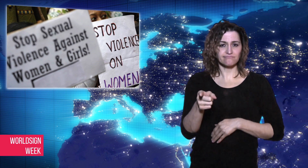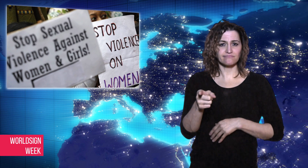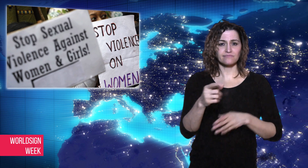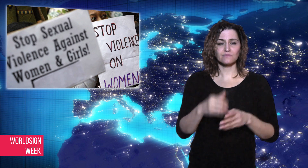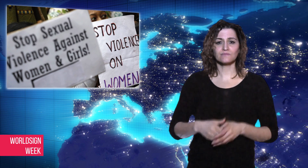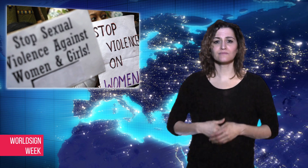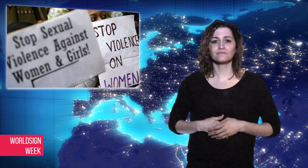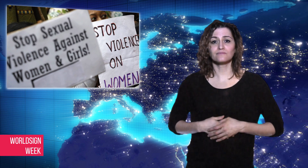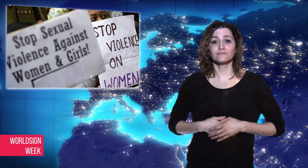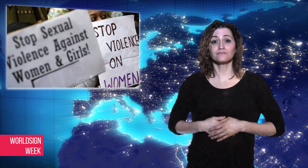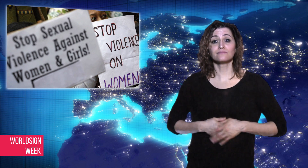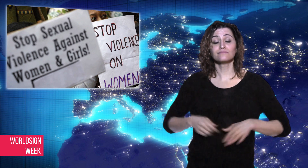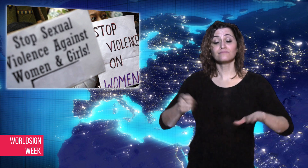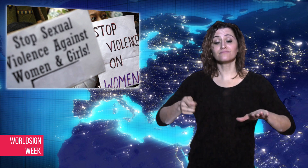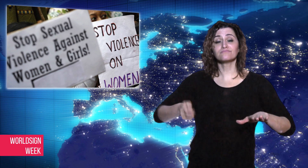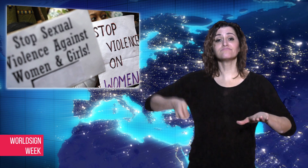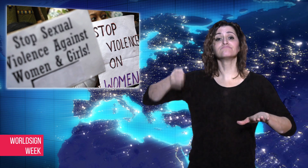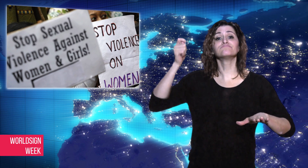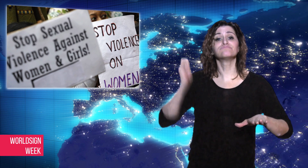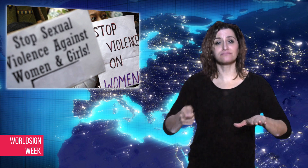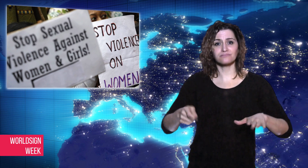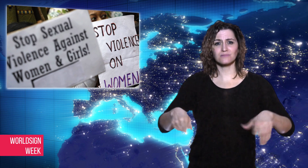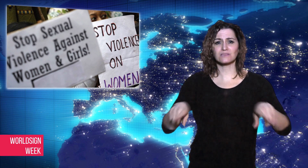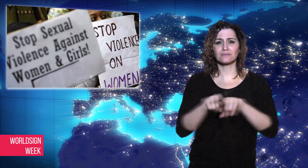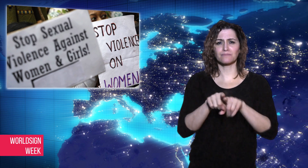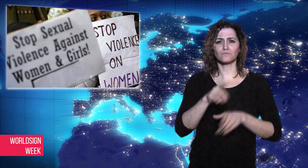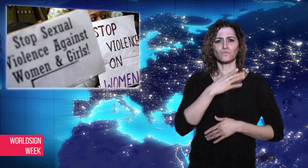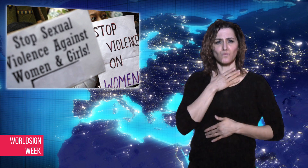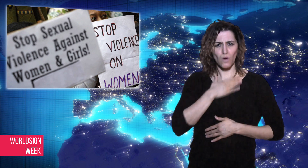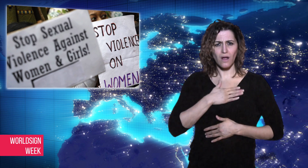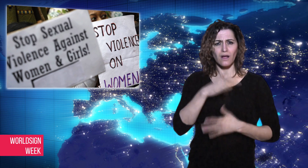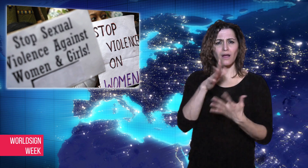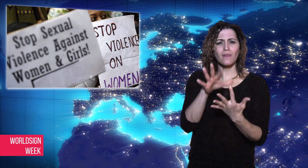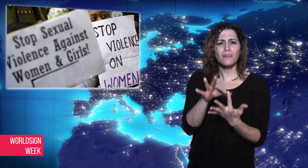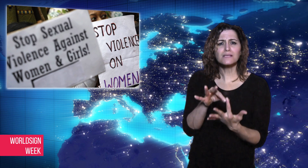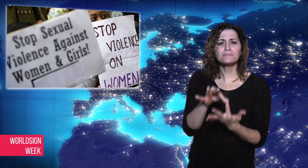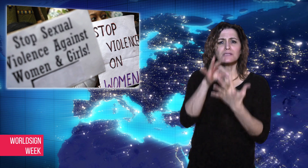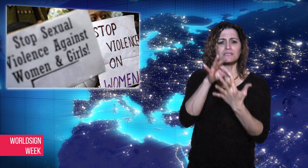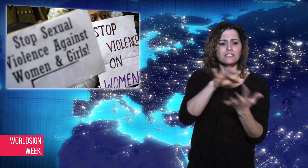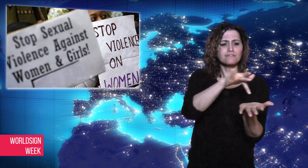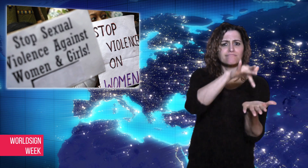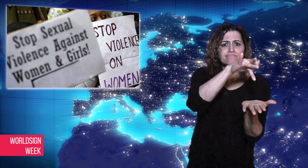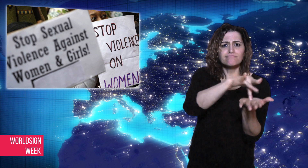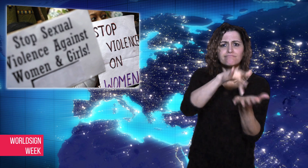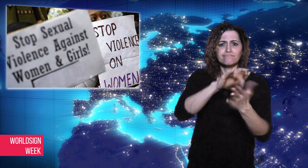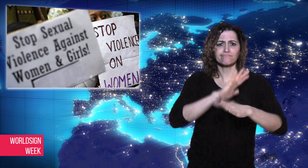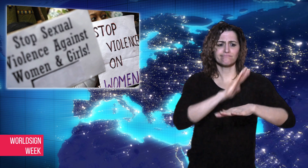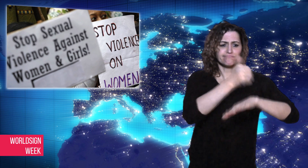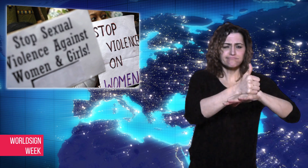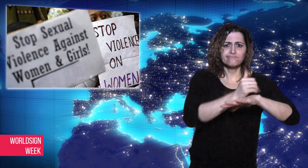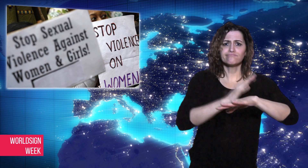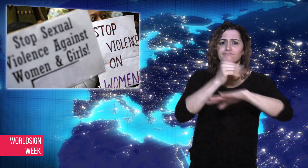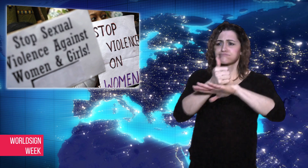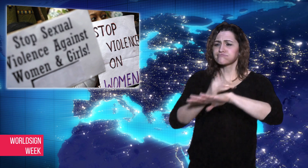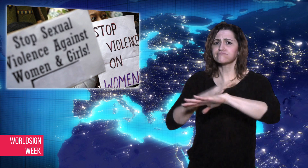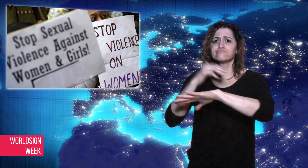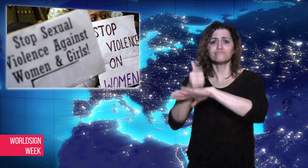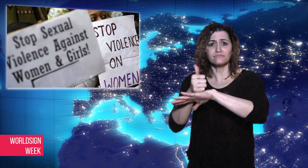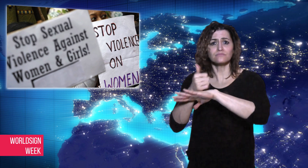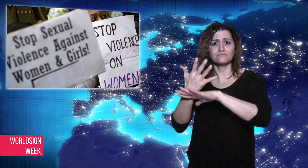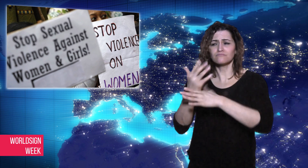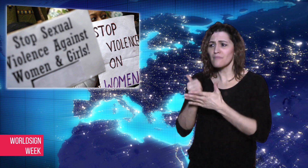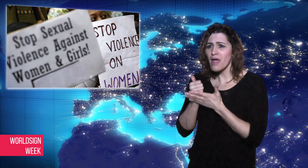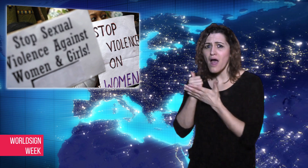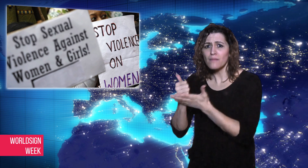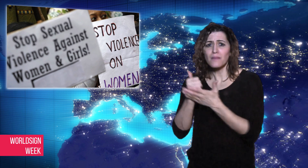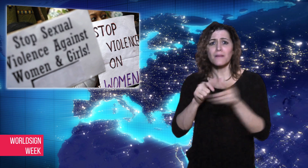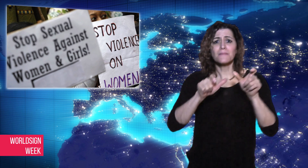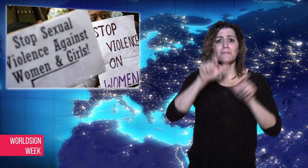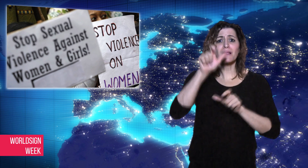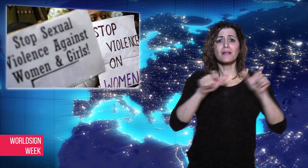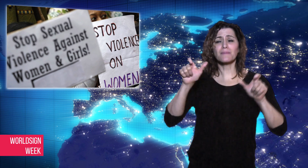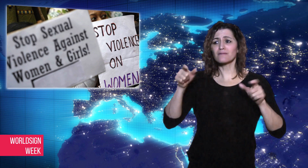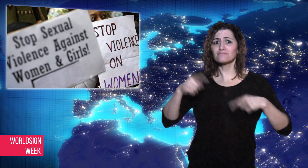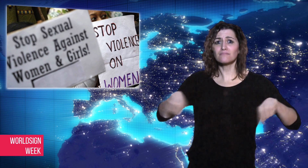represented appropriately. As result of